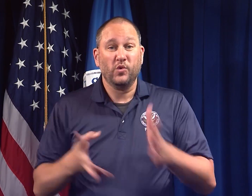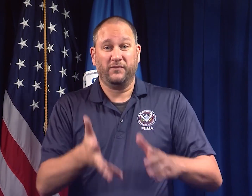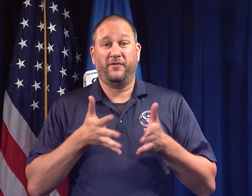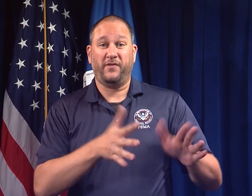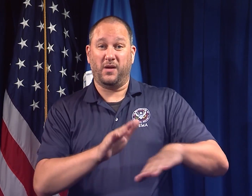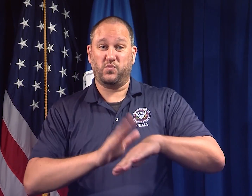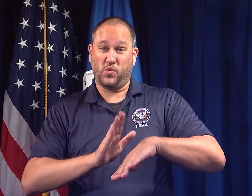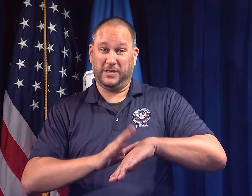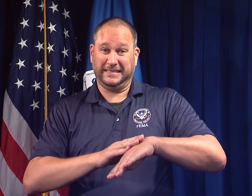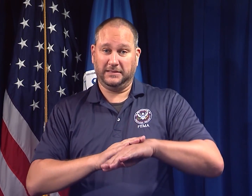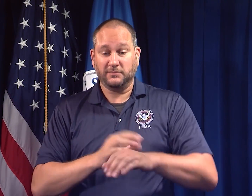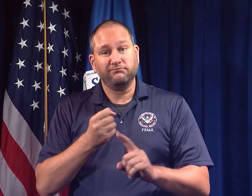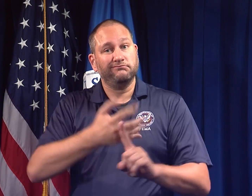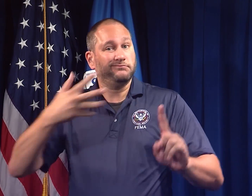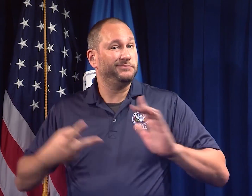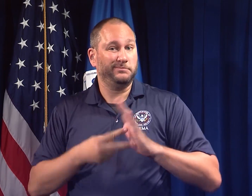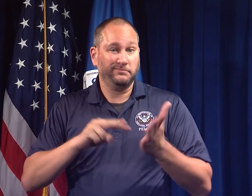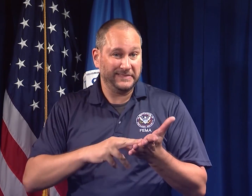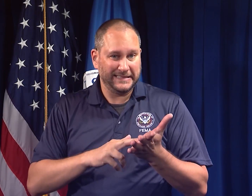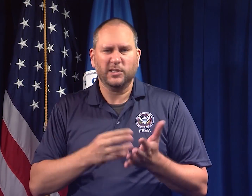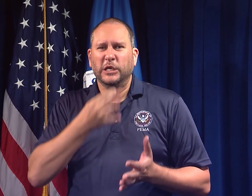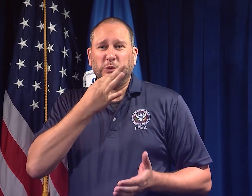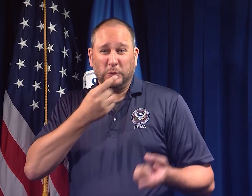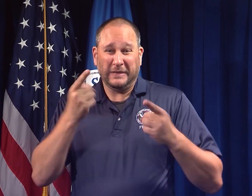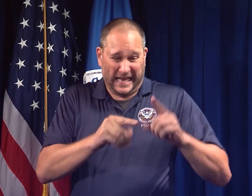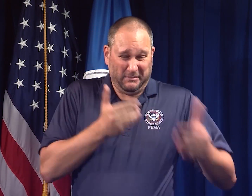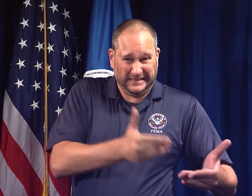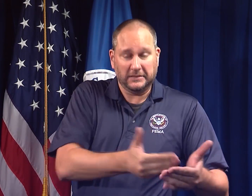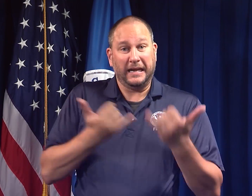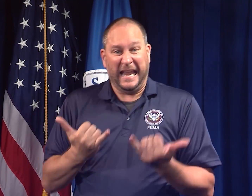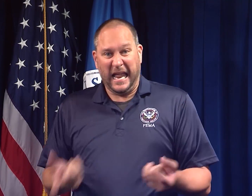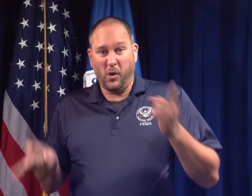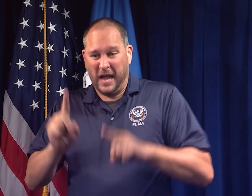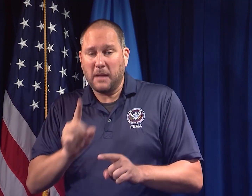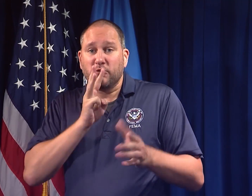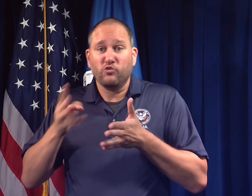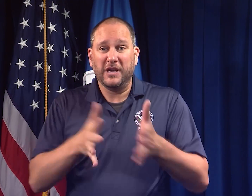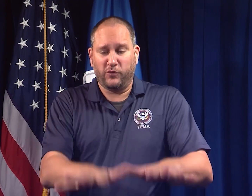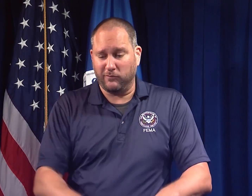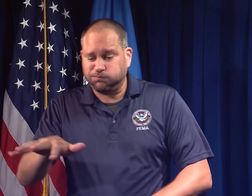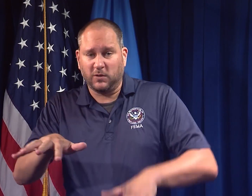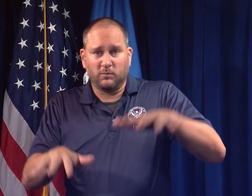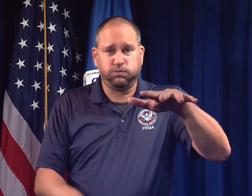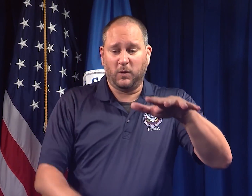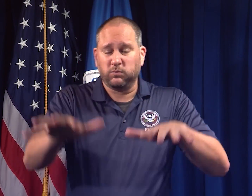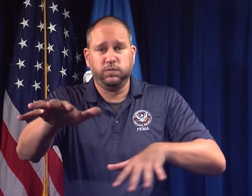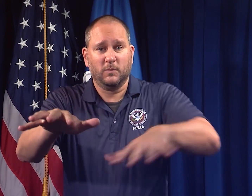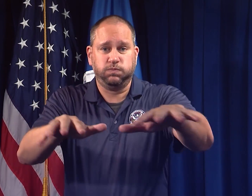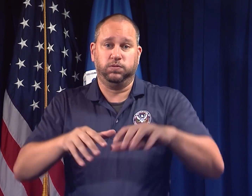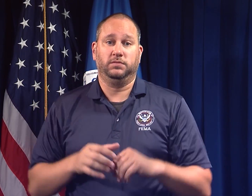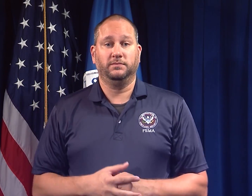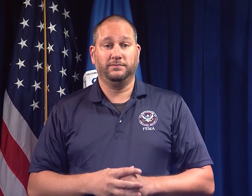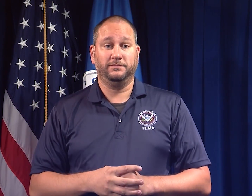A River Flood Warning is issued when river flooding is occurring or imminent at one or more forecast points along a river.